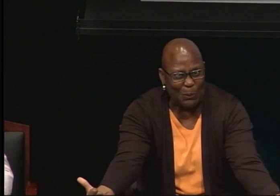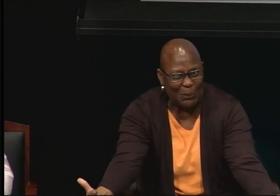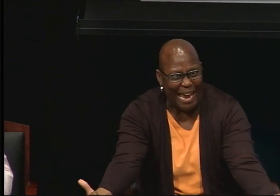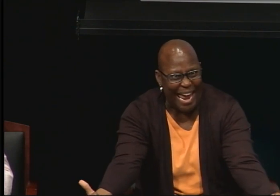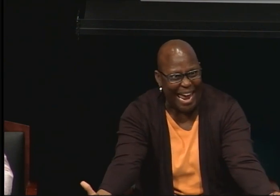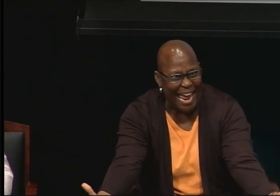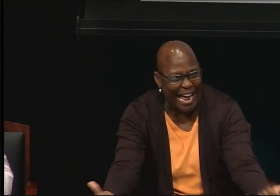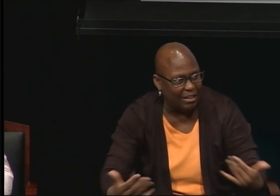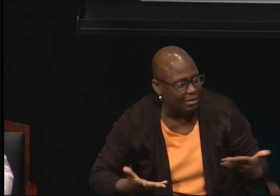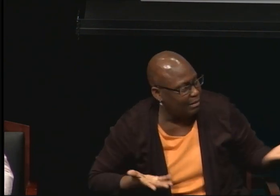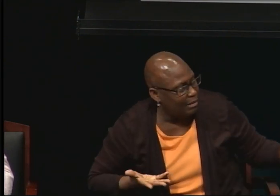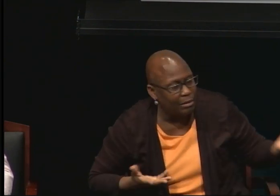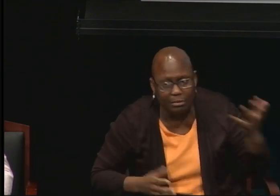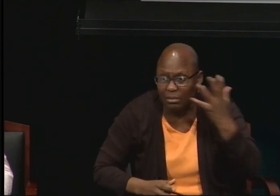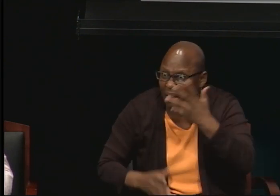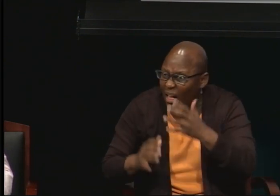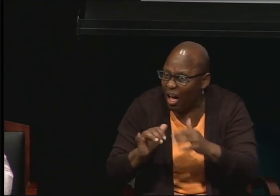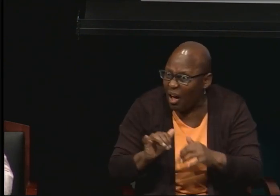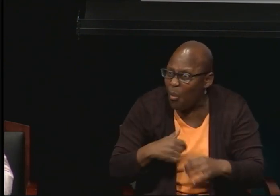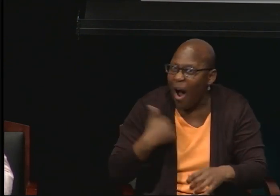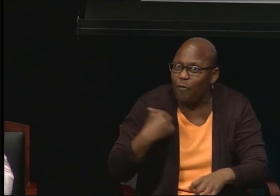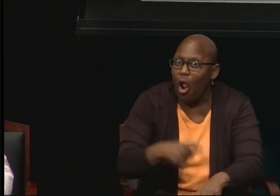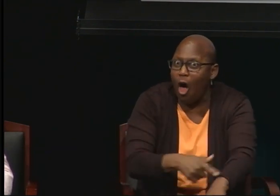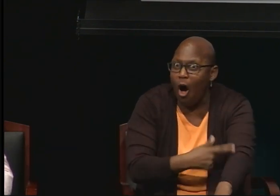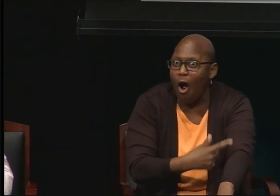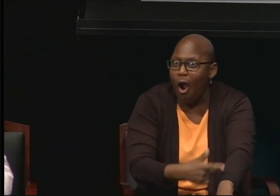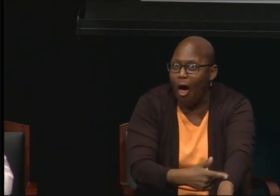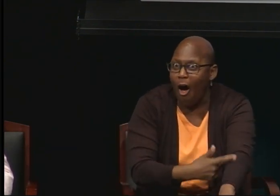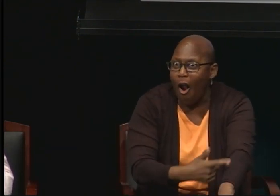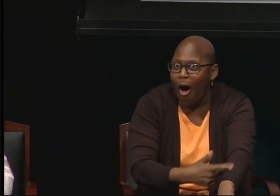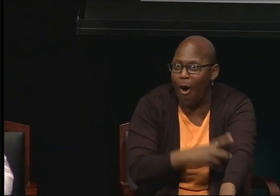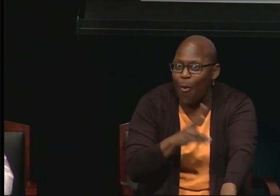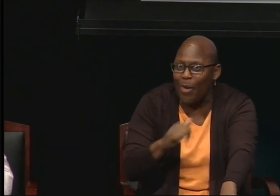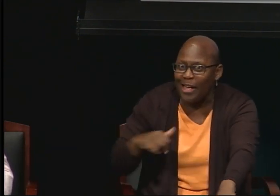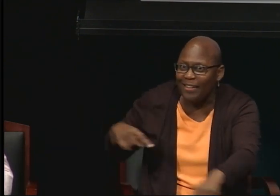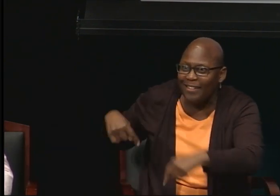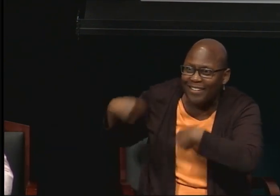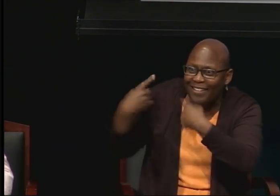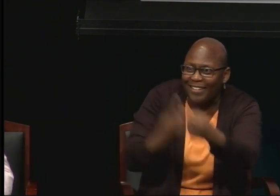And this is the first time we've ever been together. It may be easier than the past.